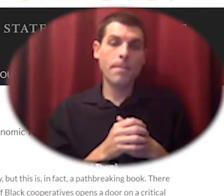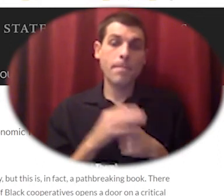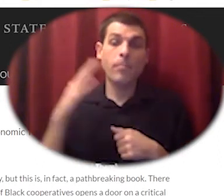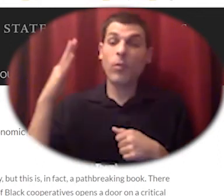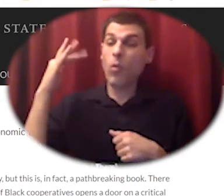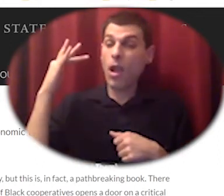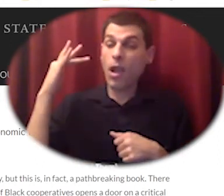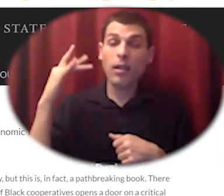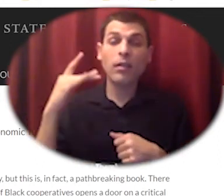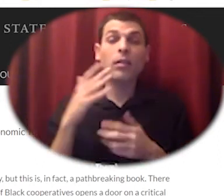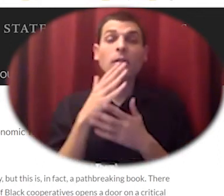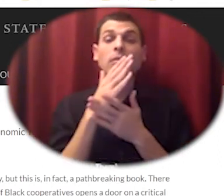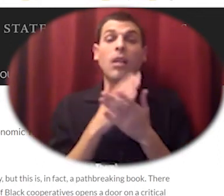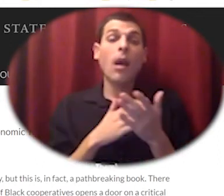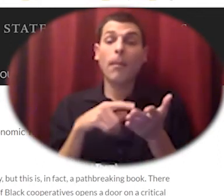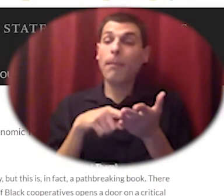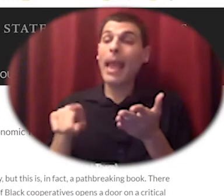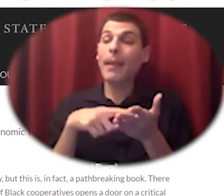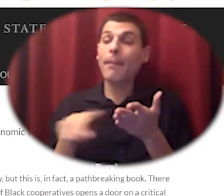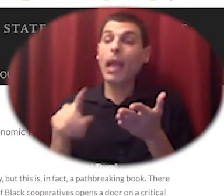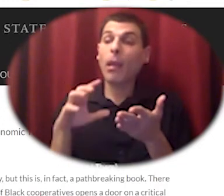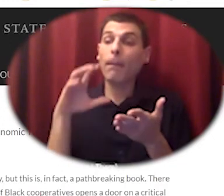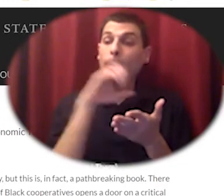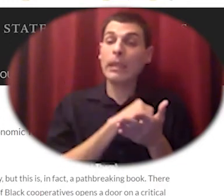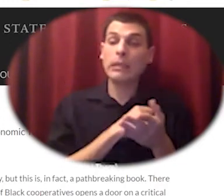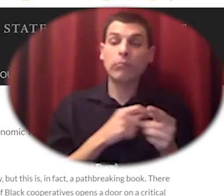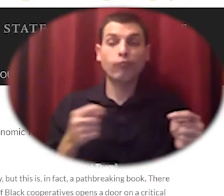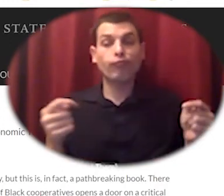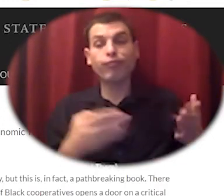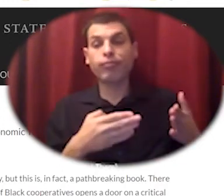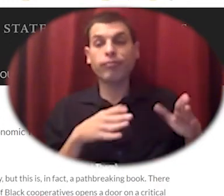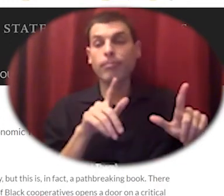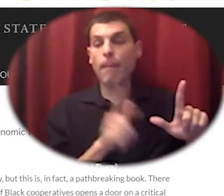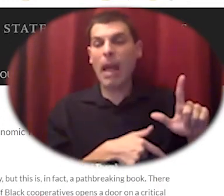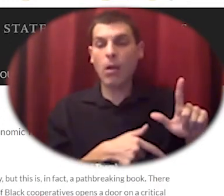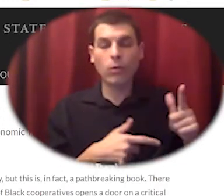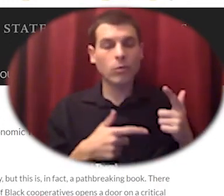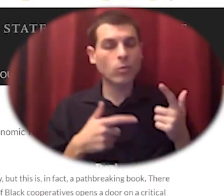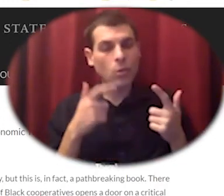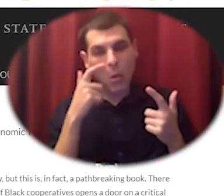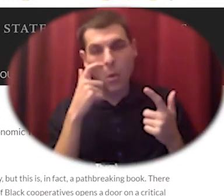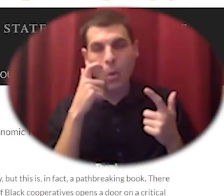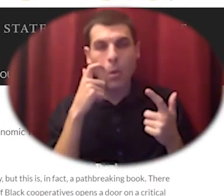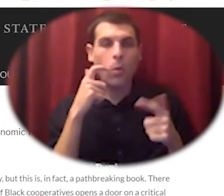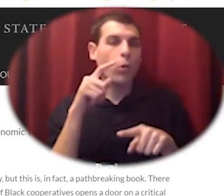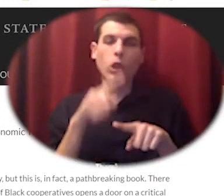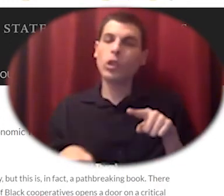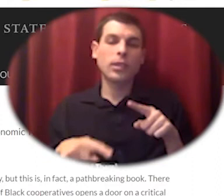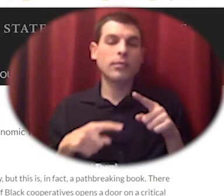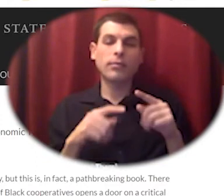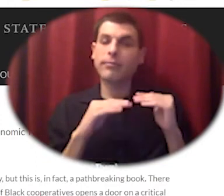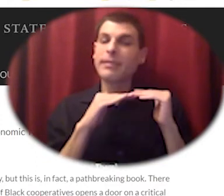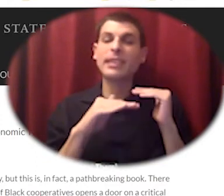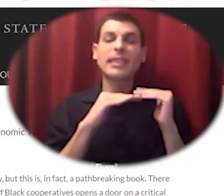payments and so it's not a very very long-term sustainable model but the wealth that communities